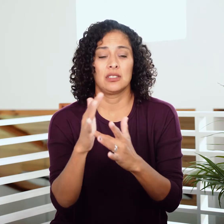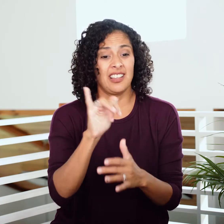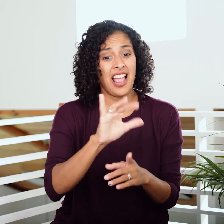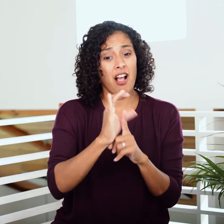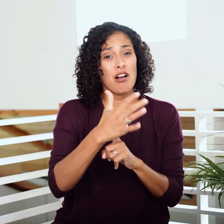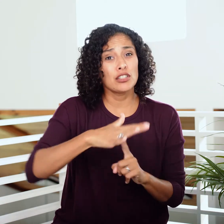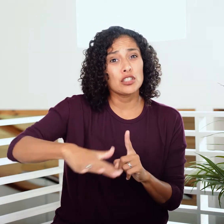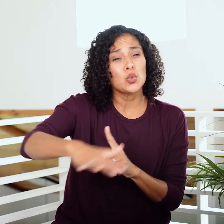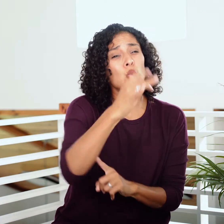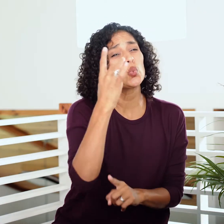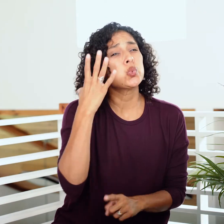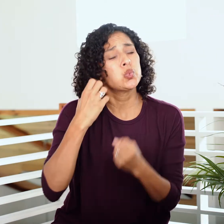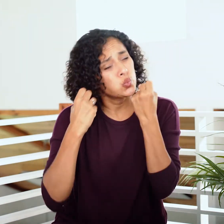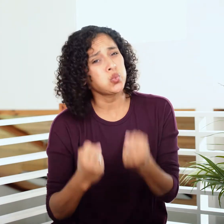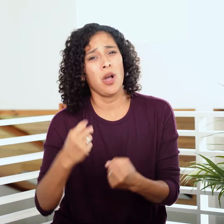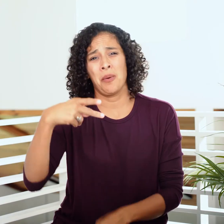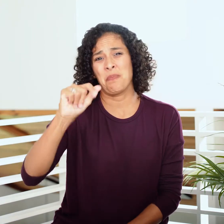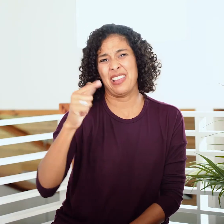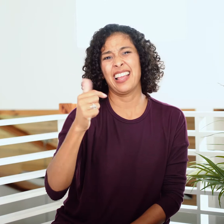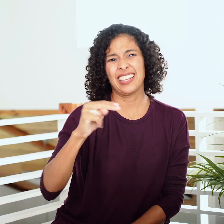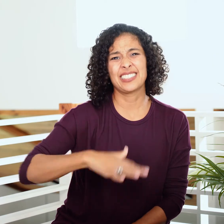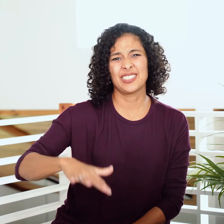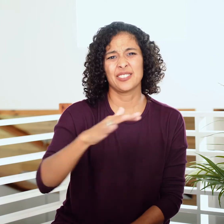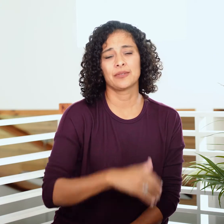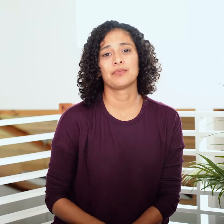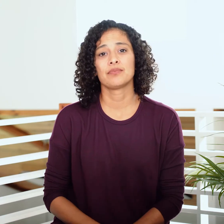in the midst of a strong pagan culture.